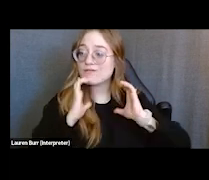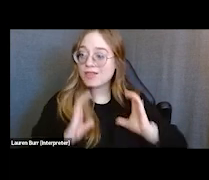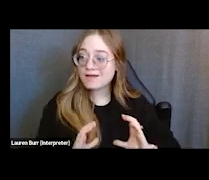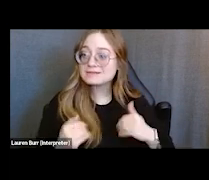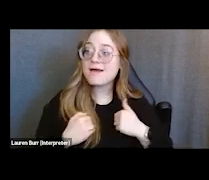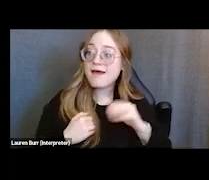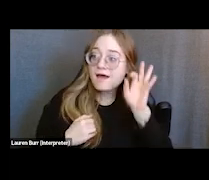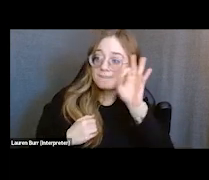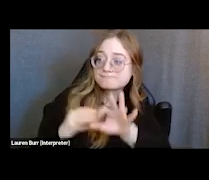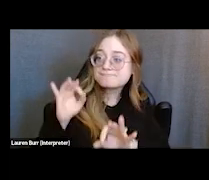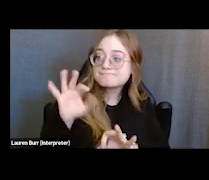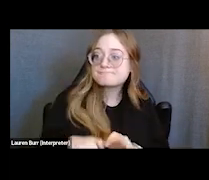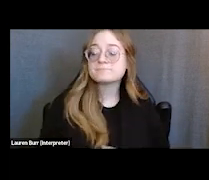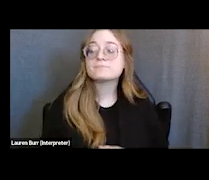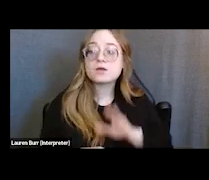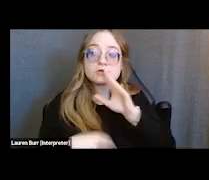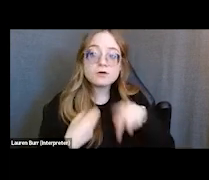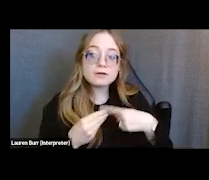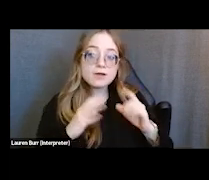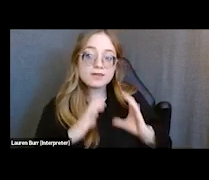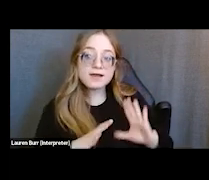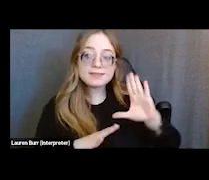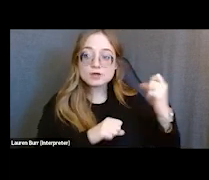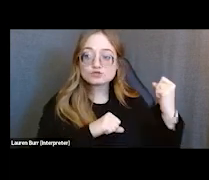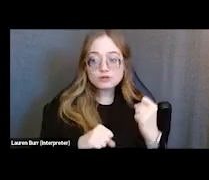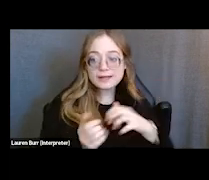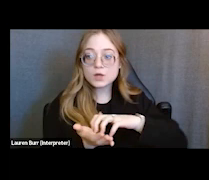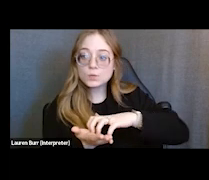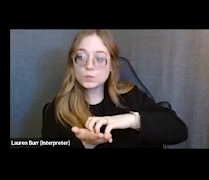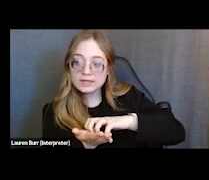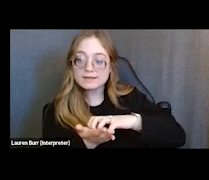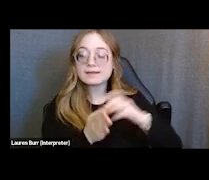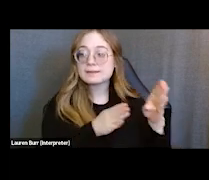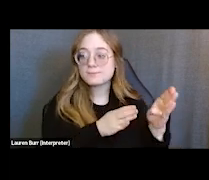They also talk about clients' strengths and weaknesses among plan of care teams